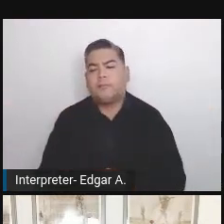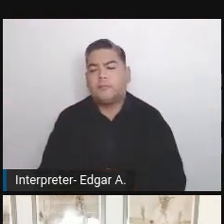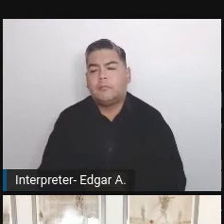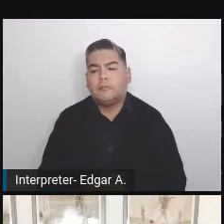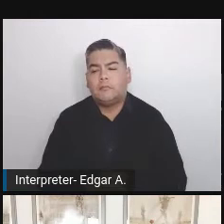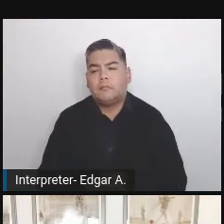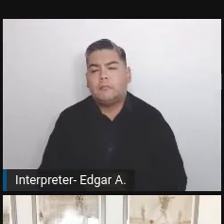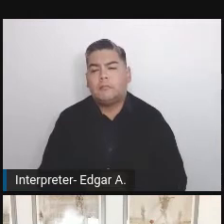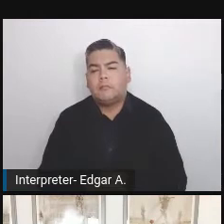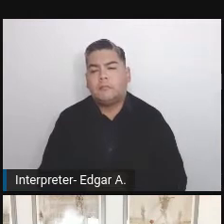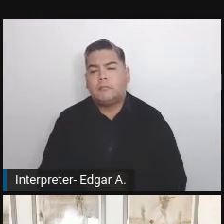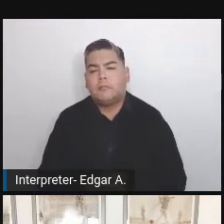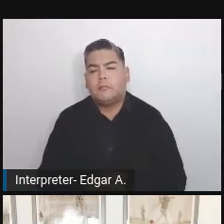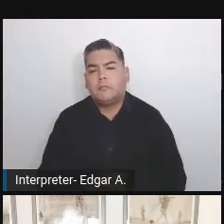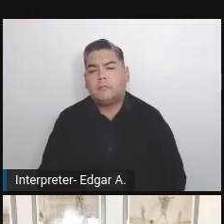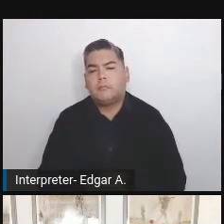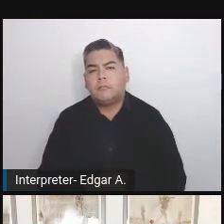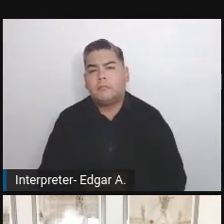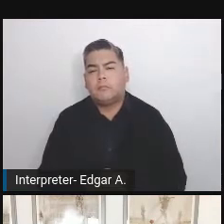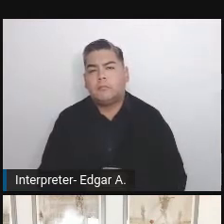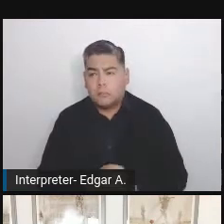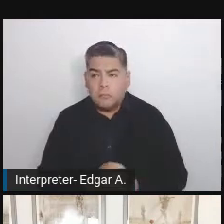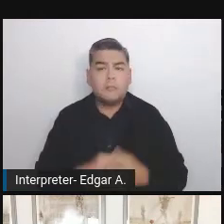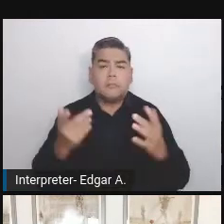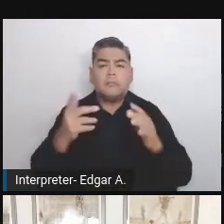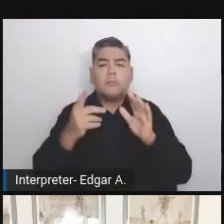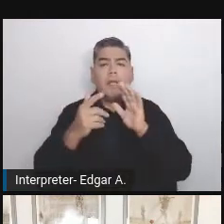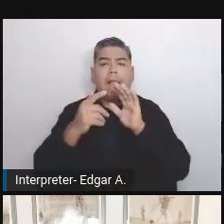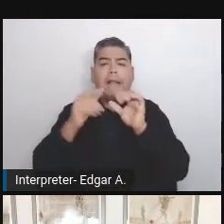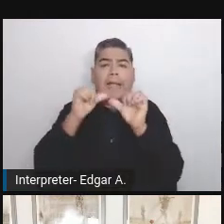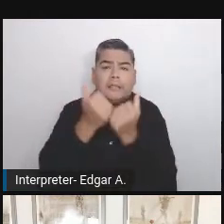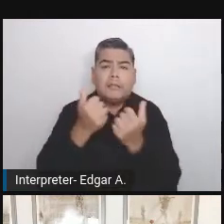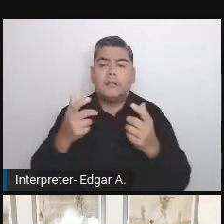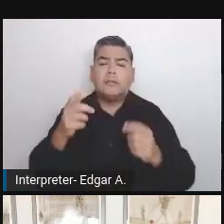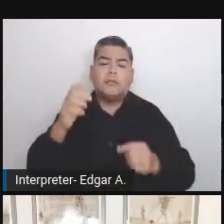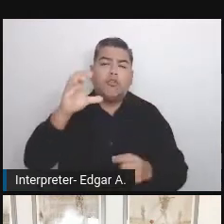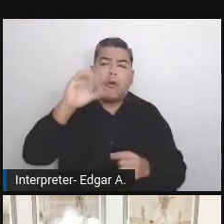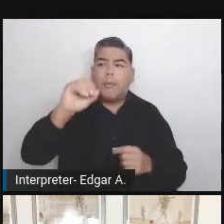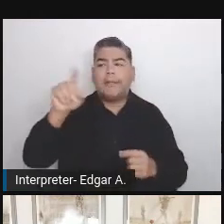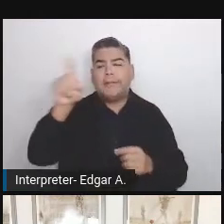Such an agency or company should learn accessibility just step by step.